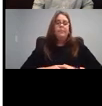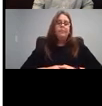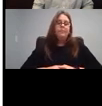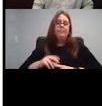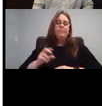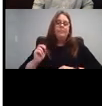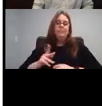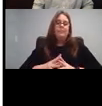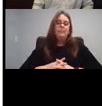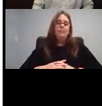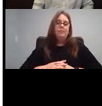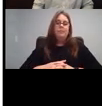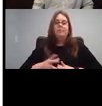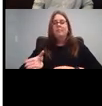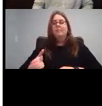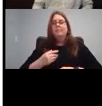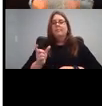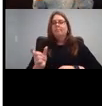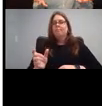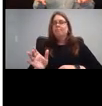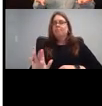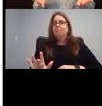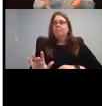Moving on to storytelling. Now, some of you may have